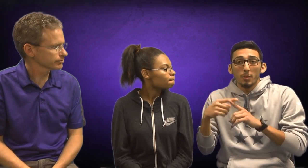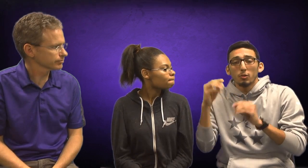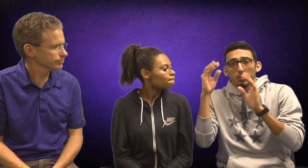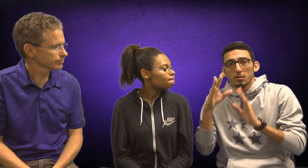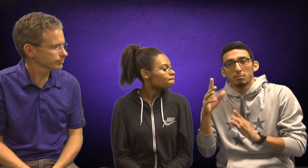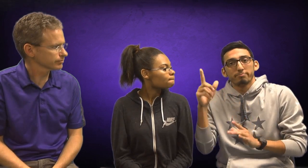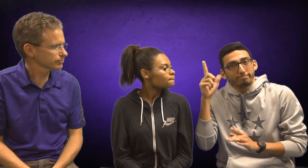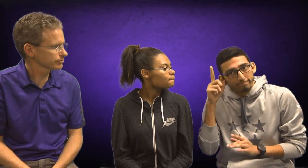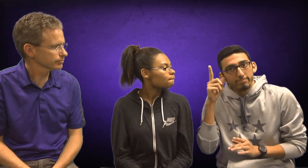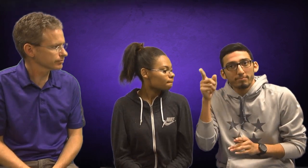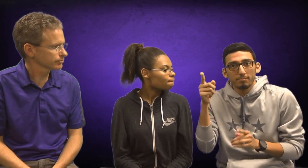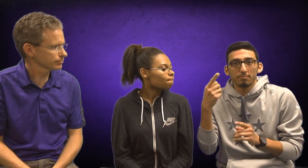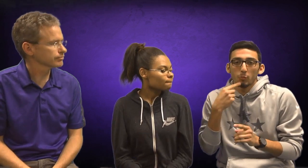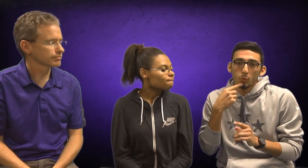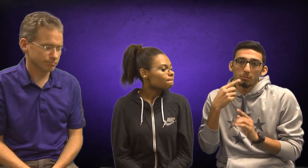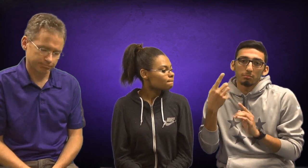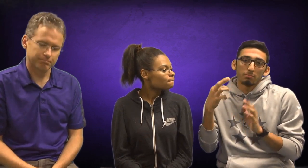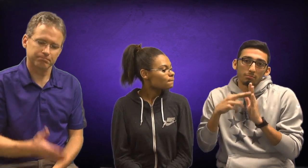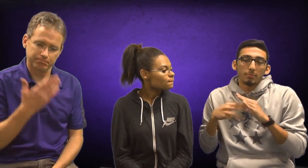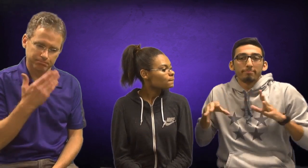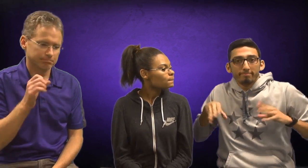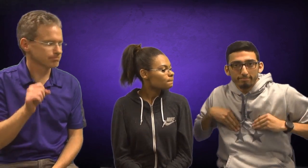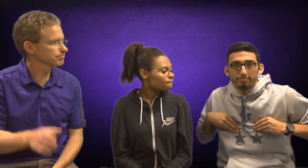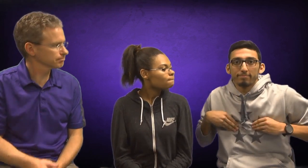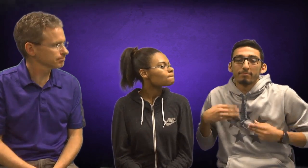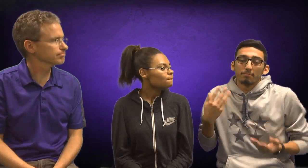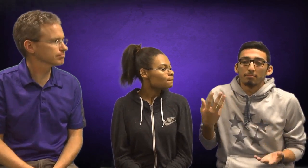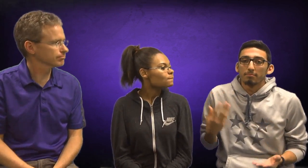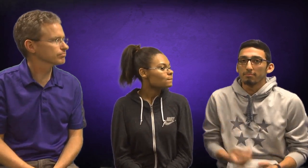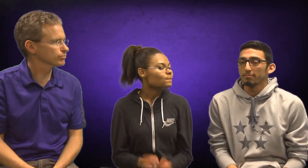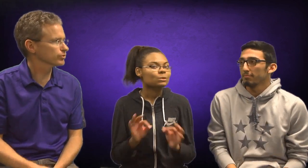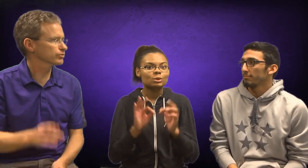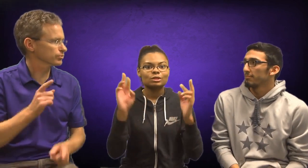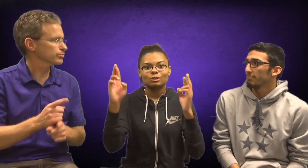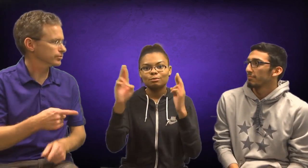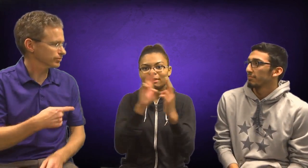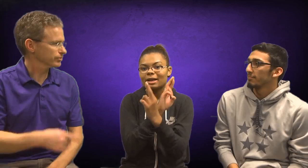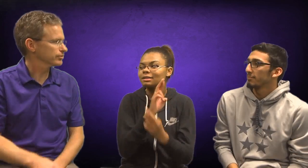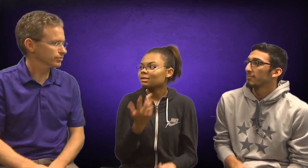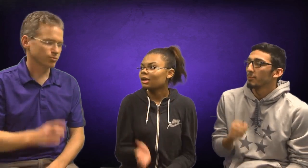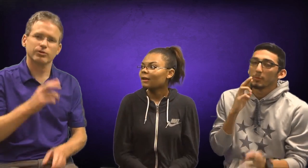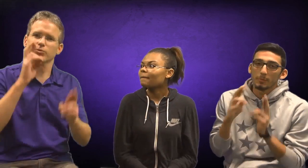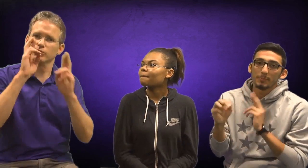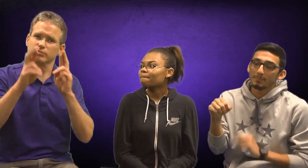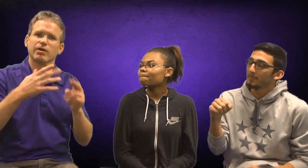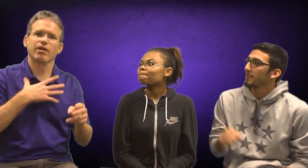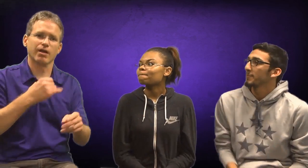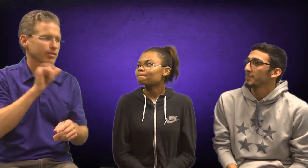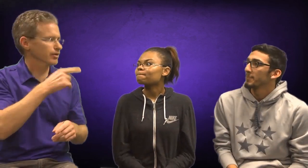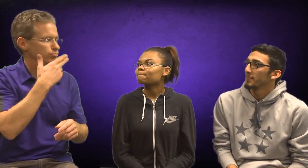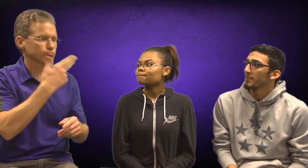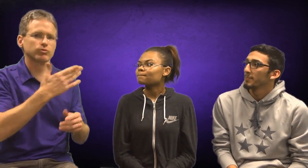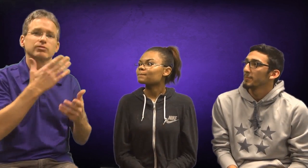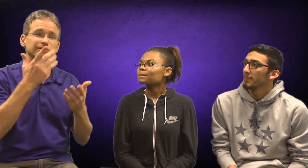And also listen to the teachers and accept what they say. Respect each other. Yes, respect! I like that. That's good.